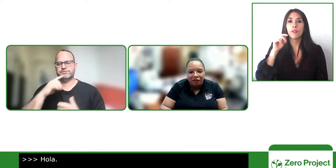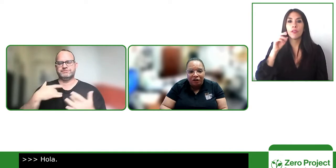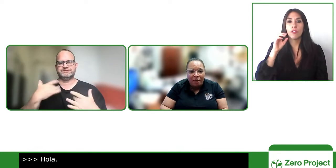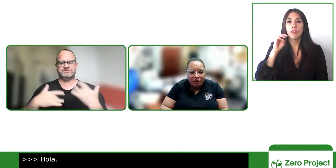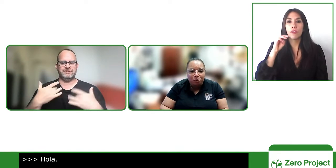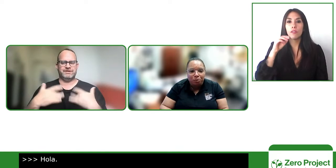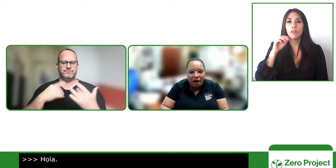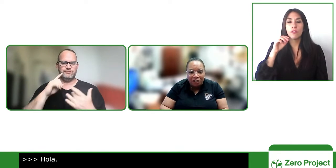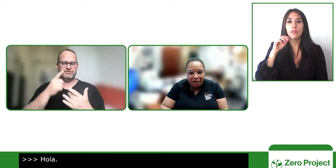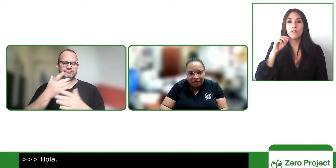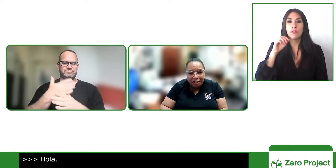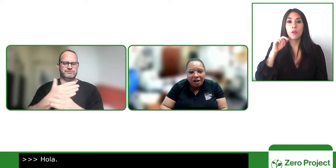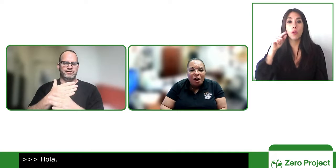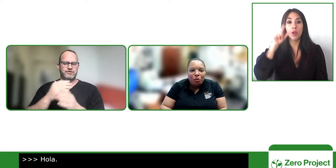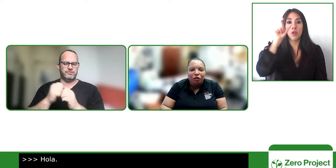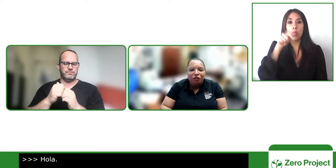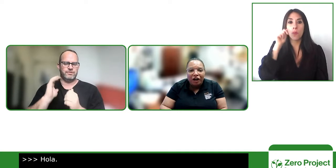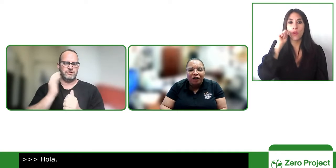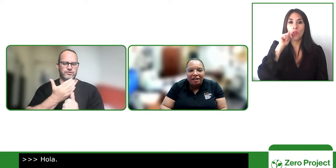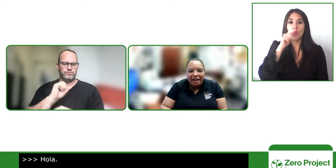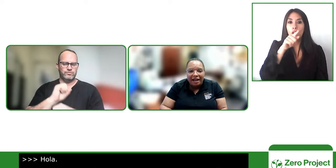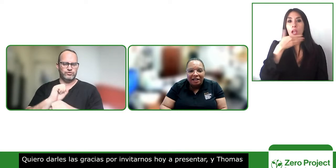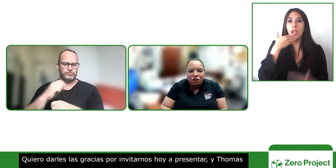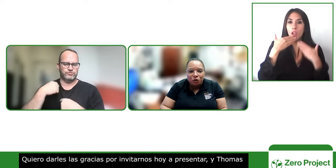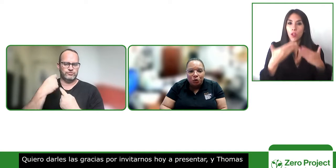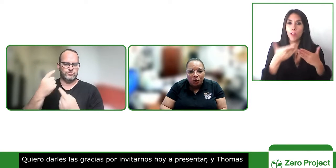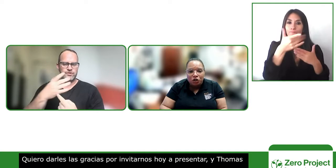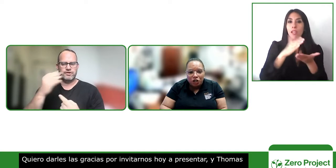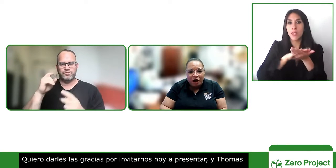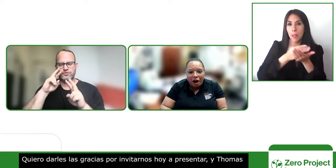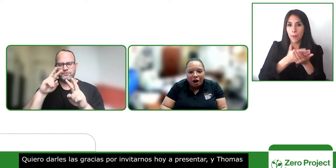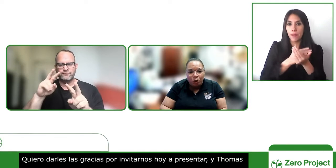on this project we're very excited to share our work